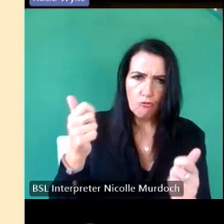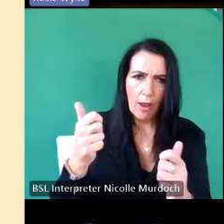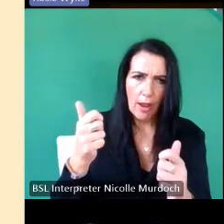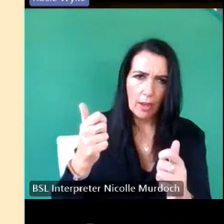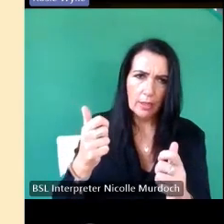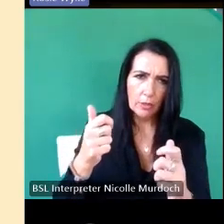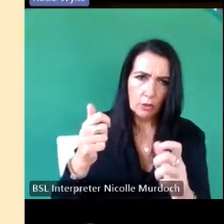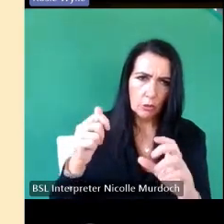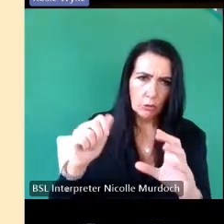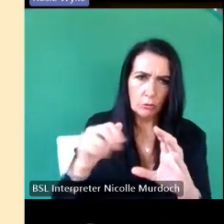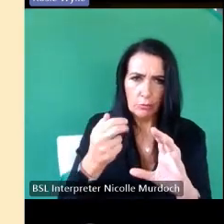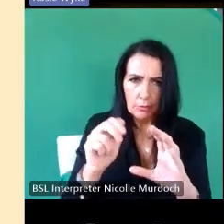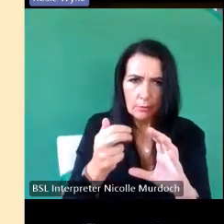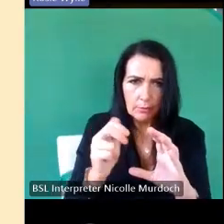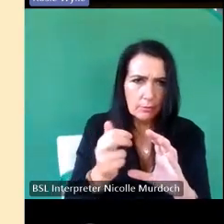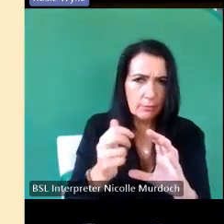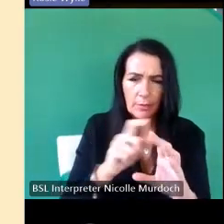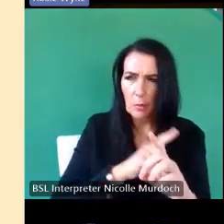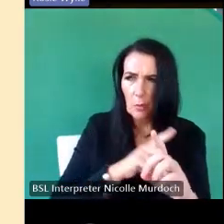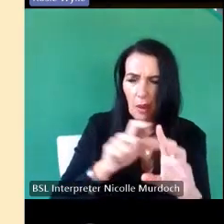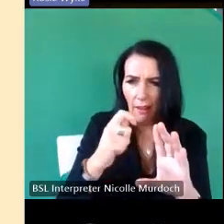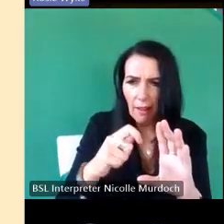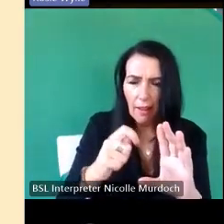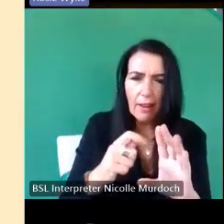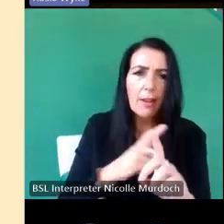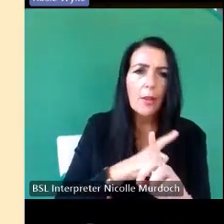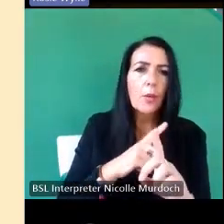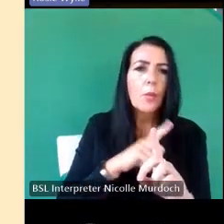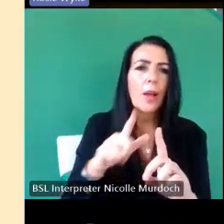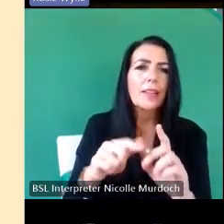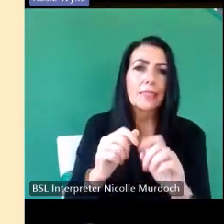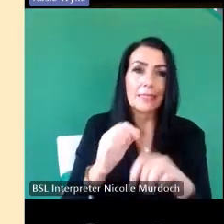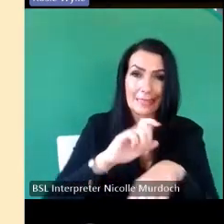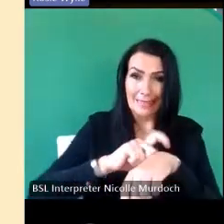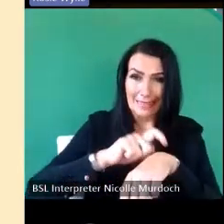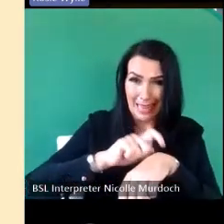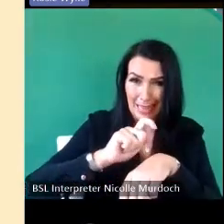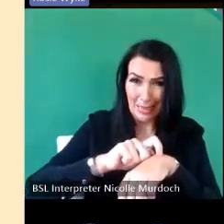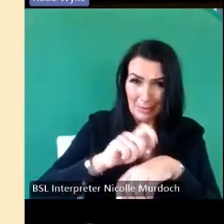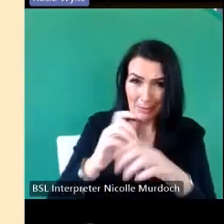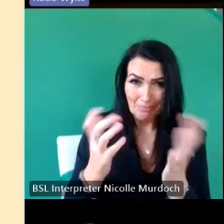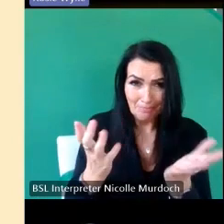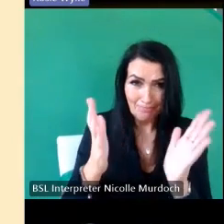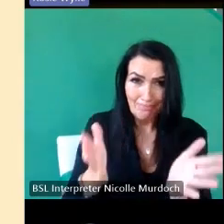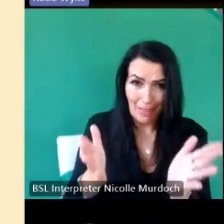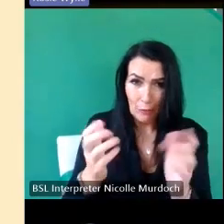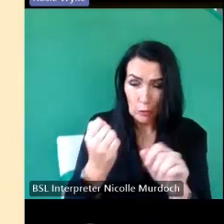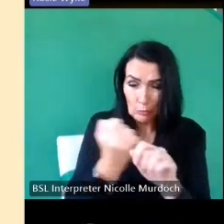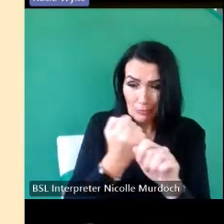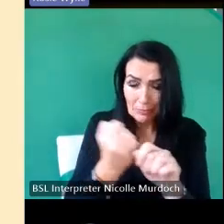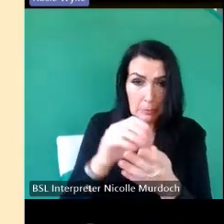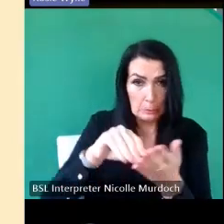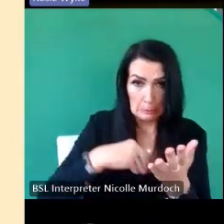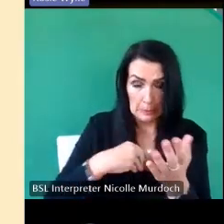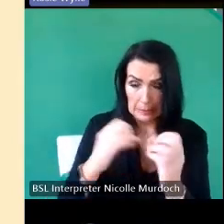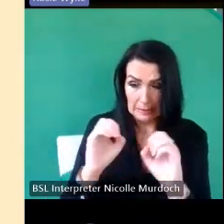that because it takes time and it's a necessary evil he doesn't get paid for doing that he gets